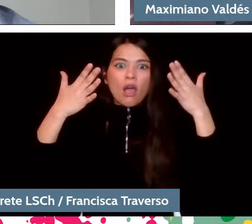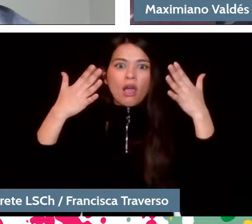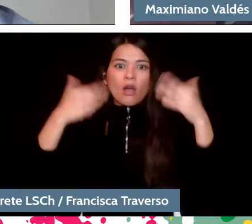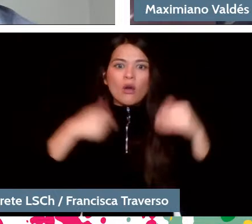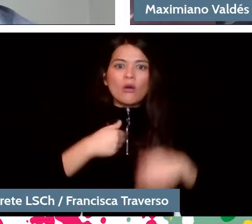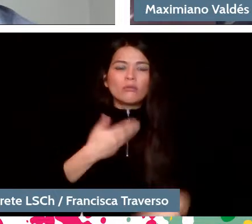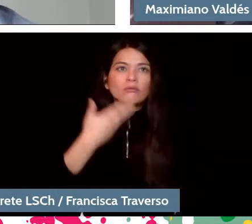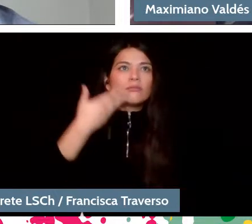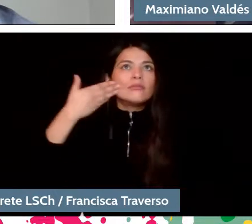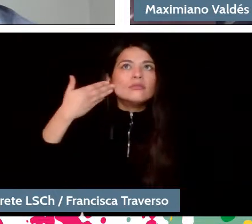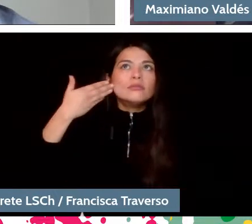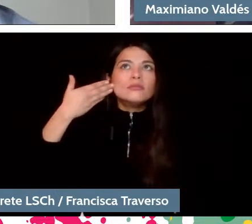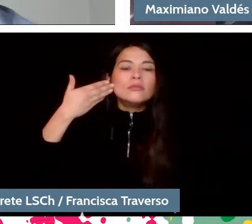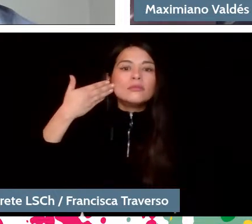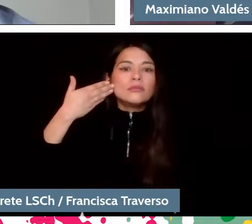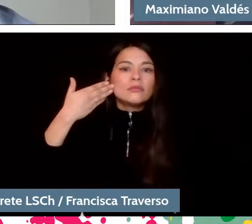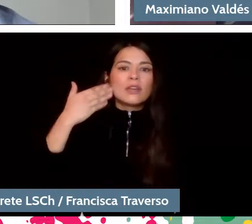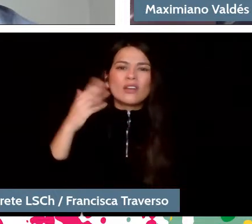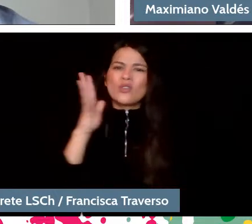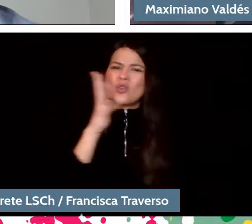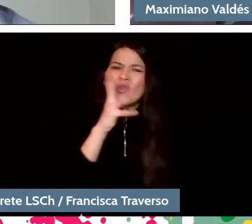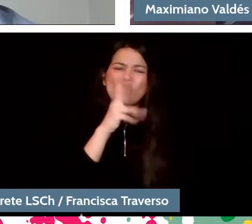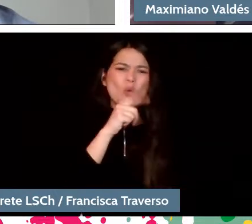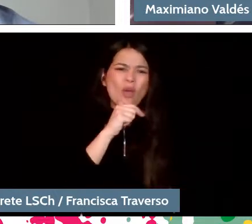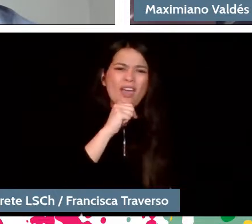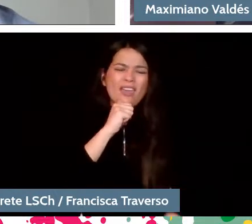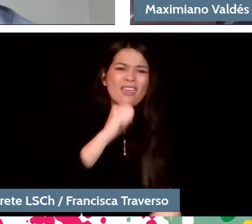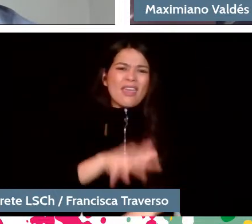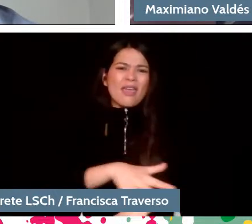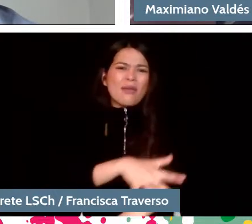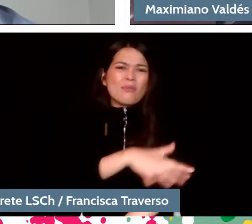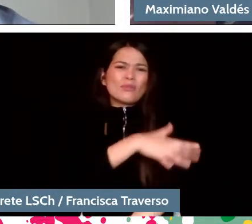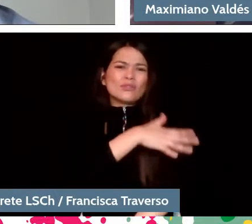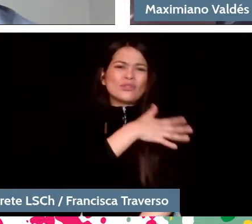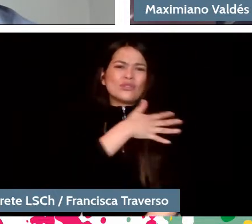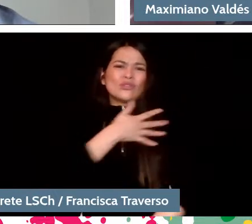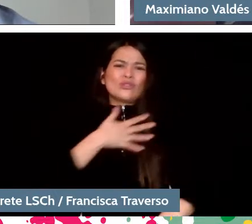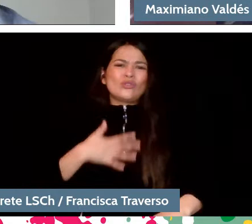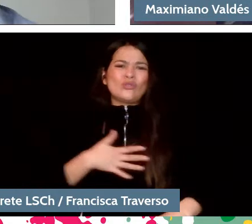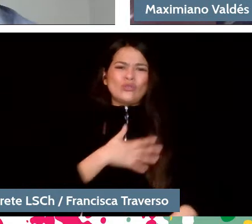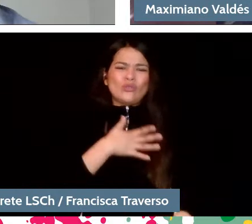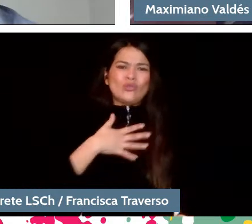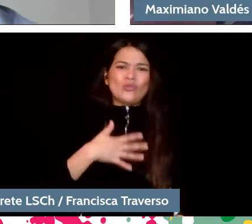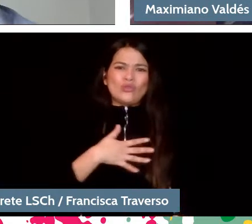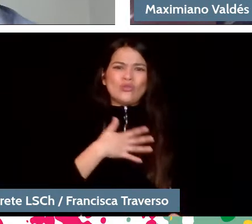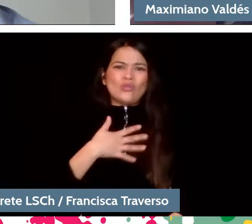Obviously, there's not going to be any excitement if you hear: "Metallica is playing in this town tonight."